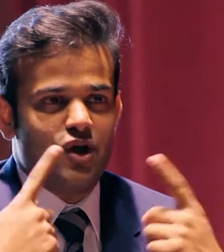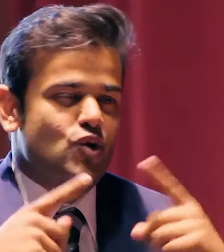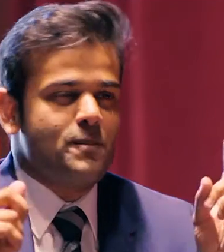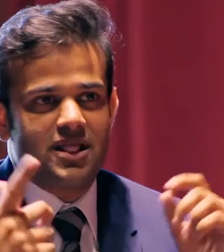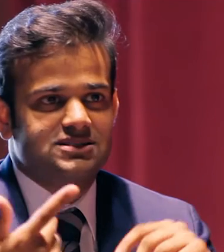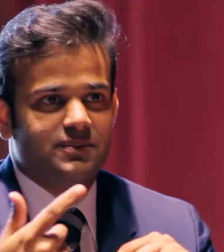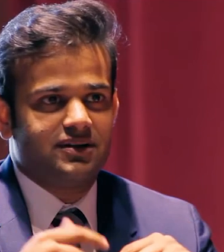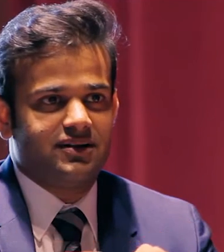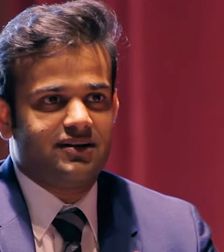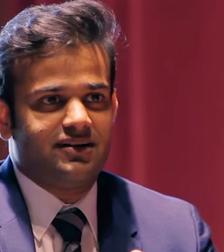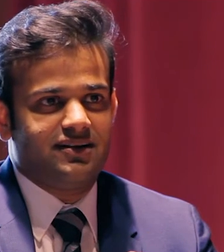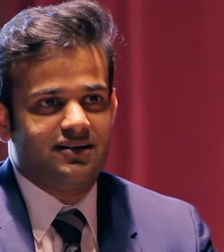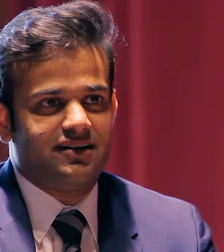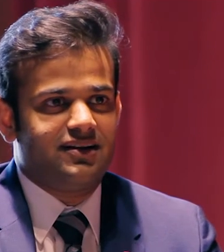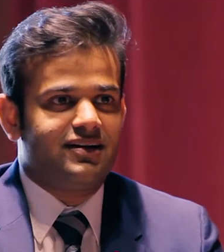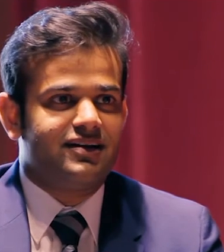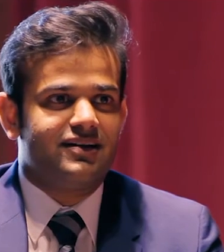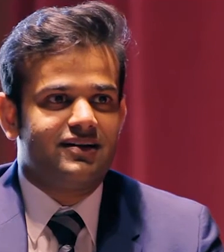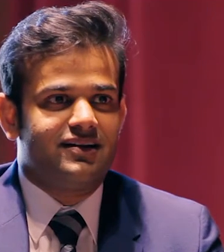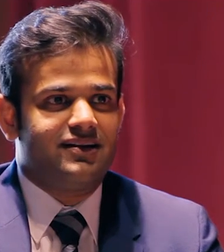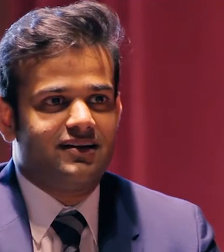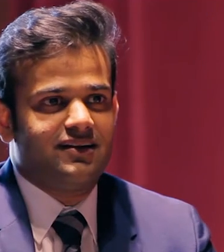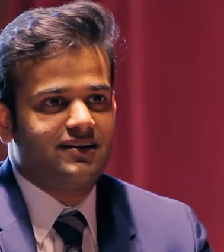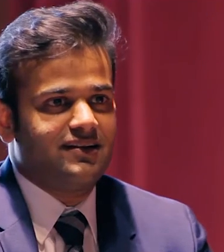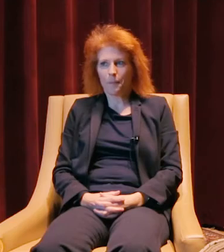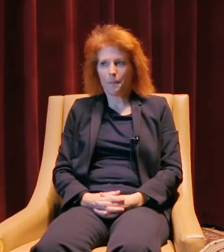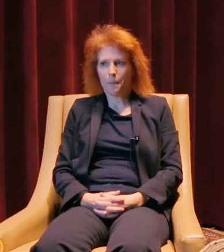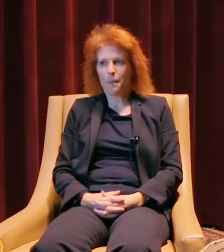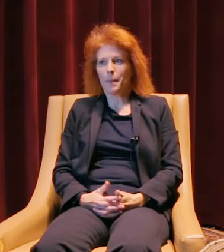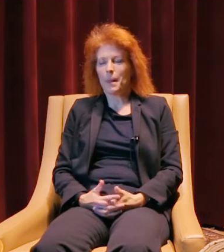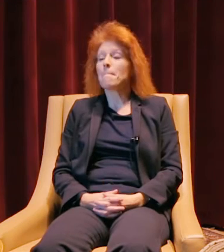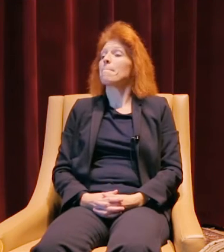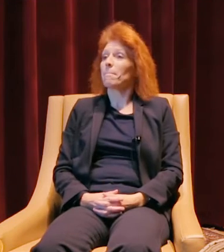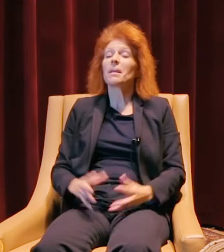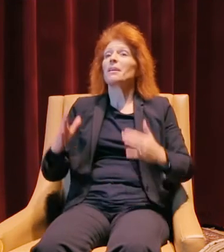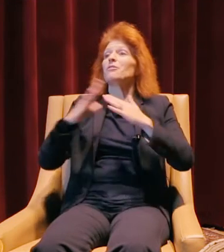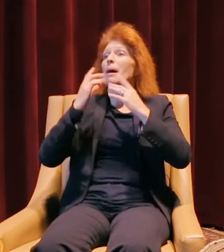So, some of the successes, share some of those with us. Biggest successes with this company